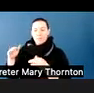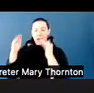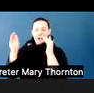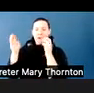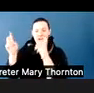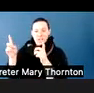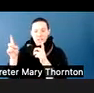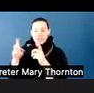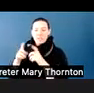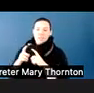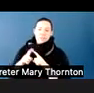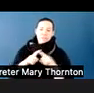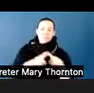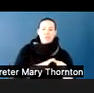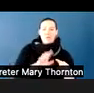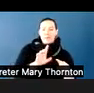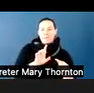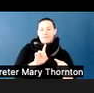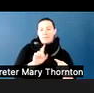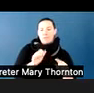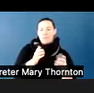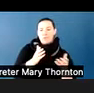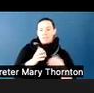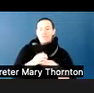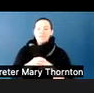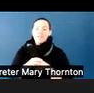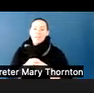is that we will get information about a student before they arrive.